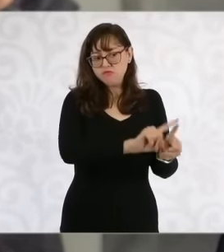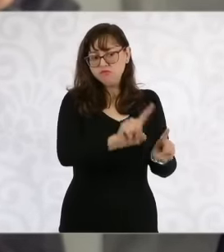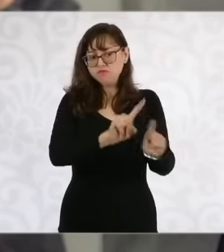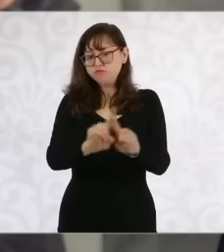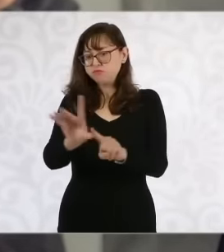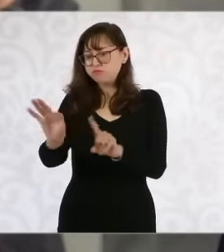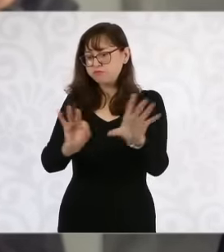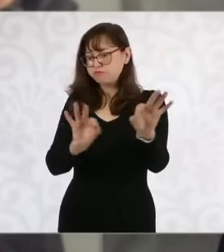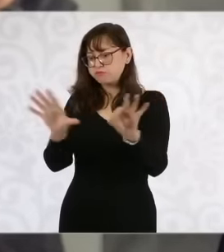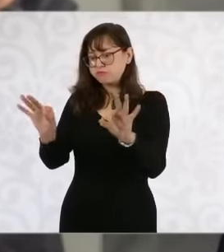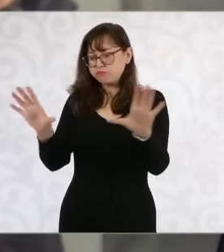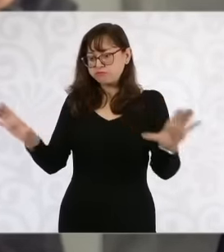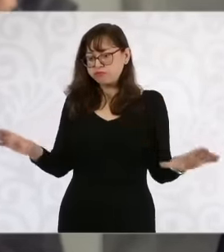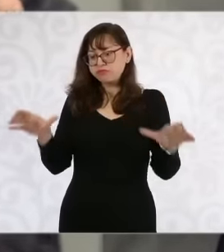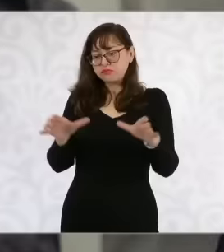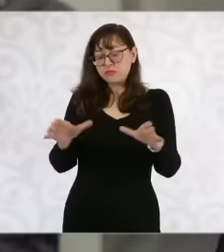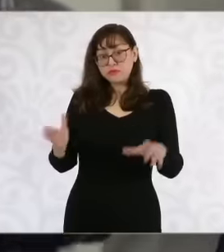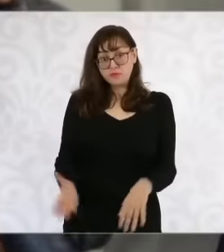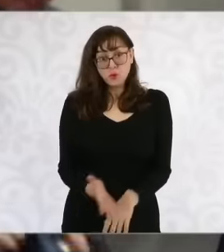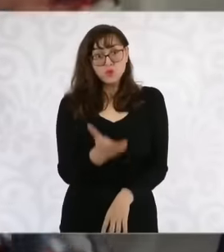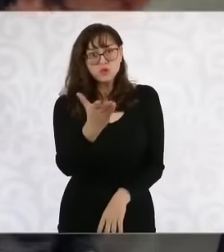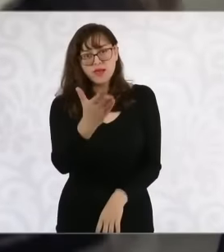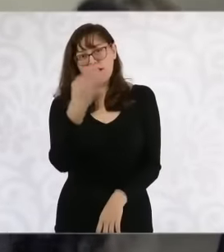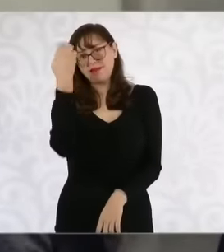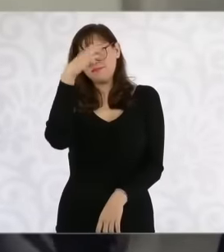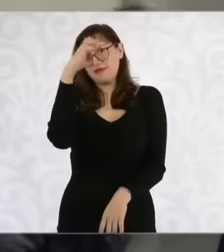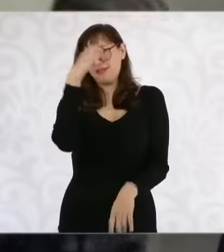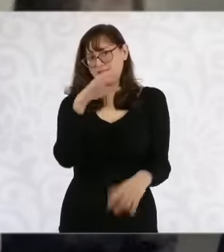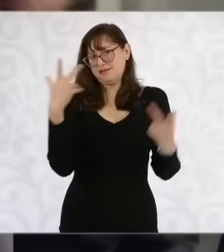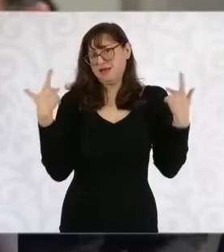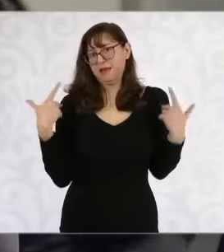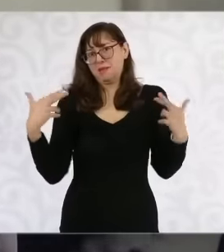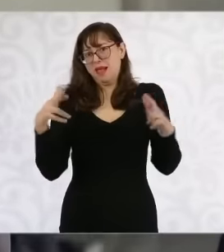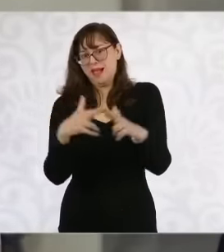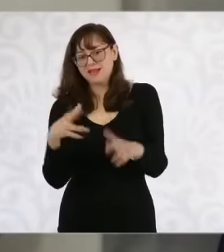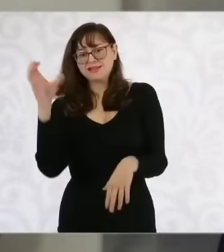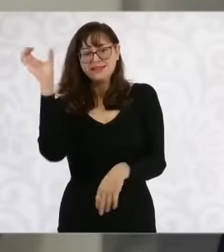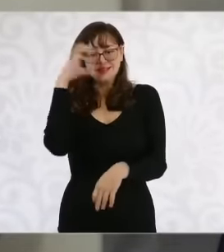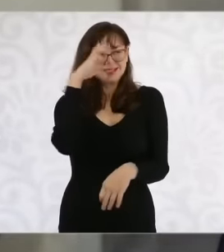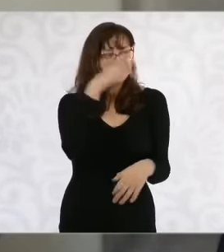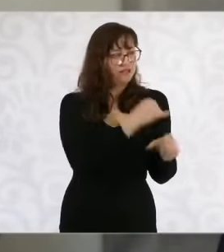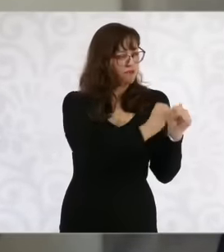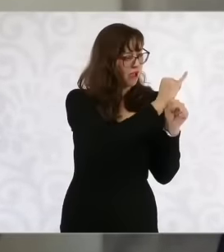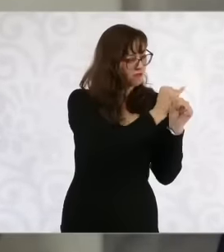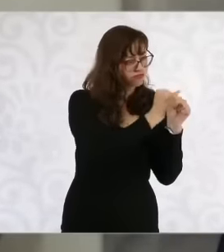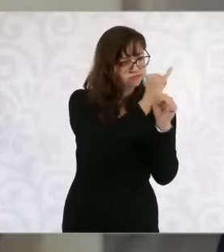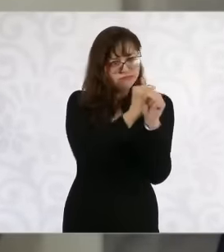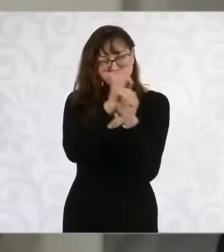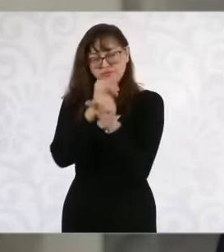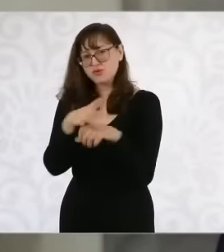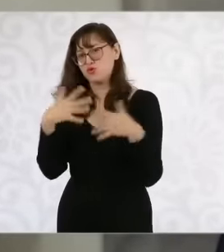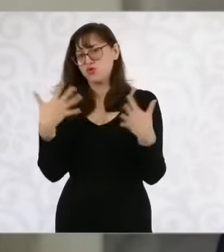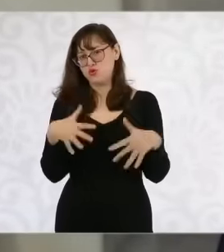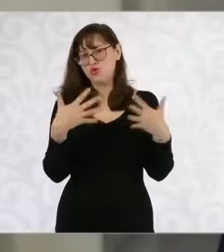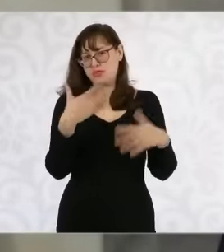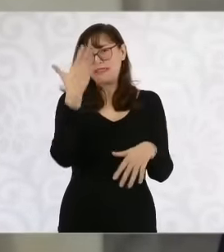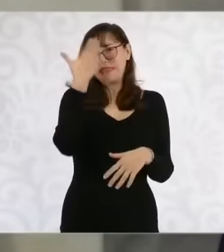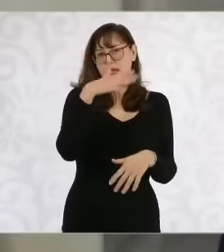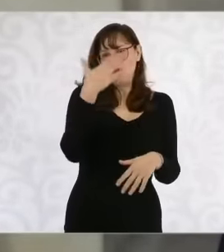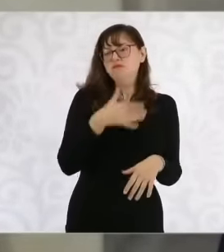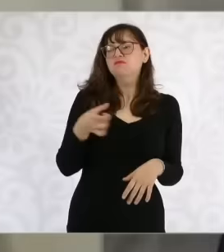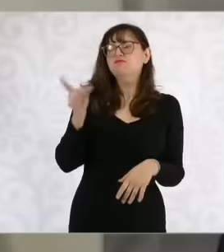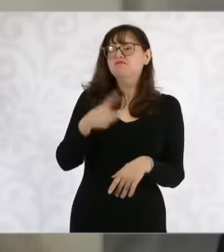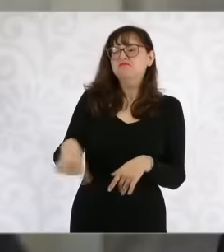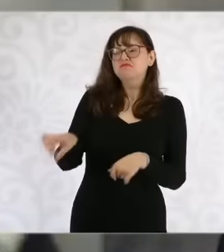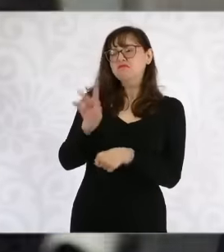the classroom as a scientist as a researcher there is everything planning, supervision and also